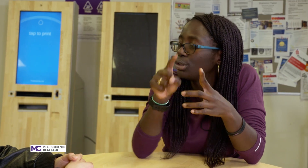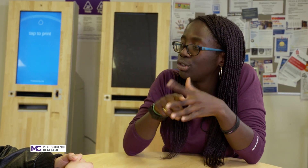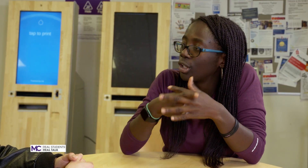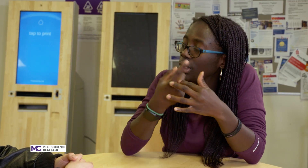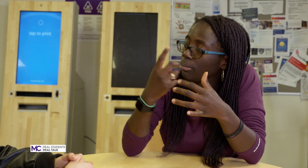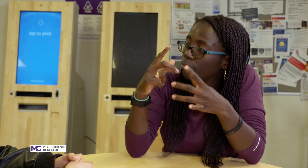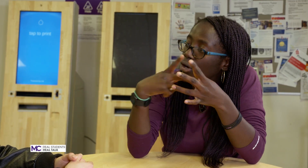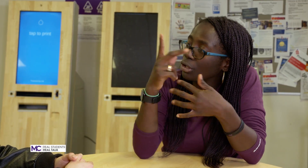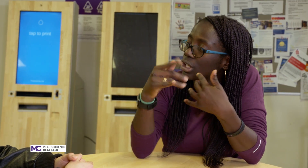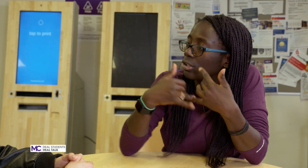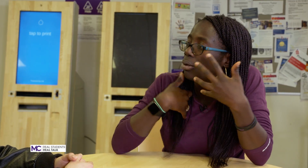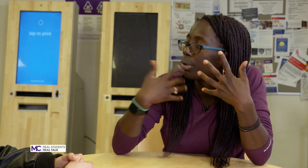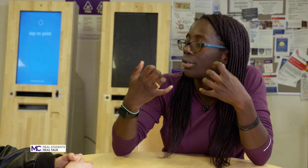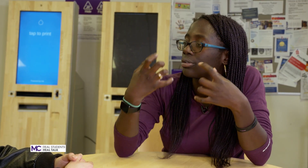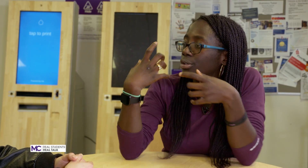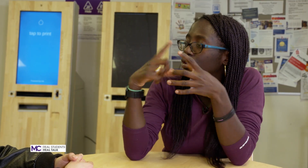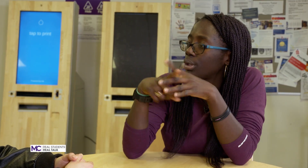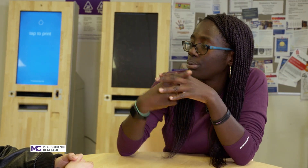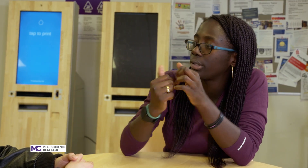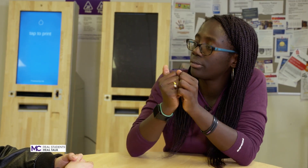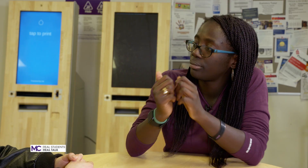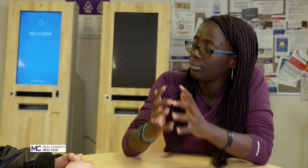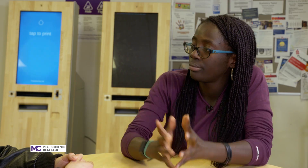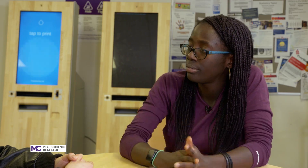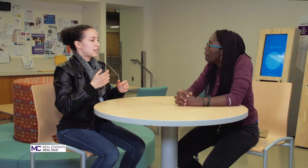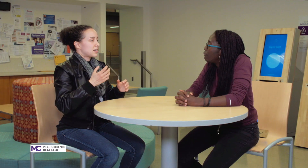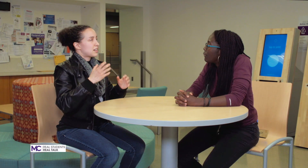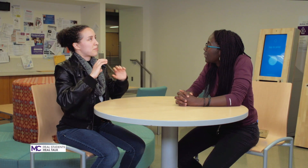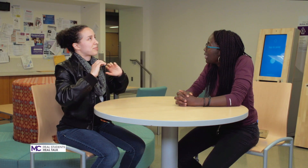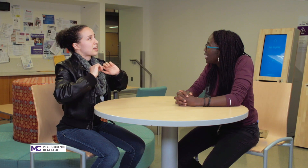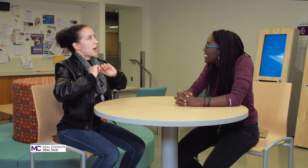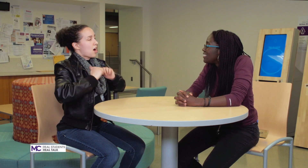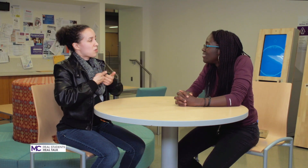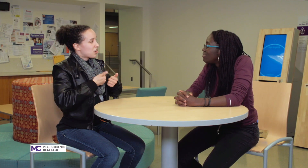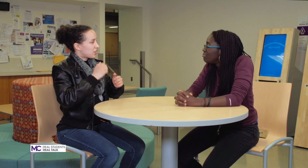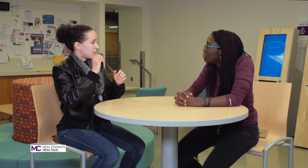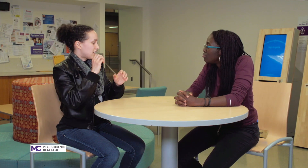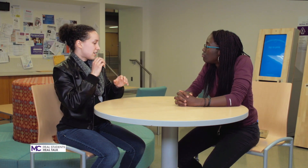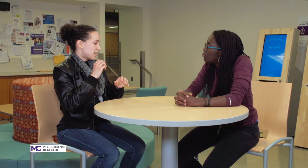study project I wanna start with how are